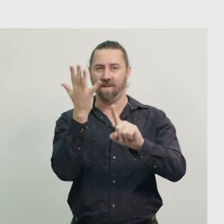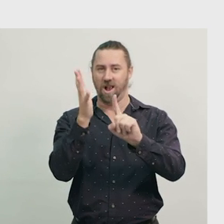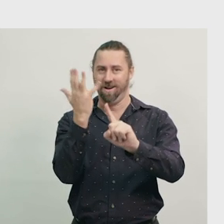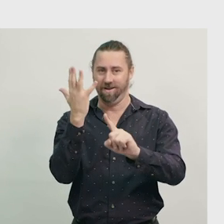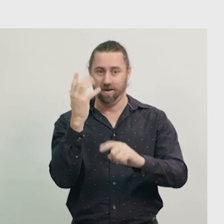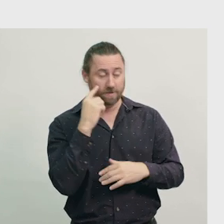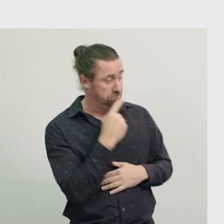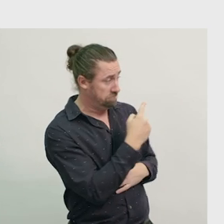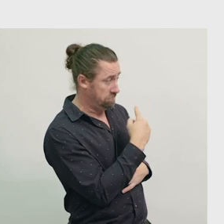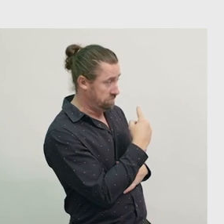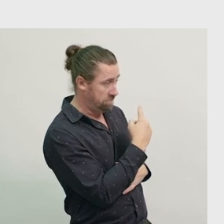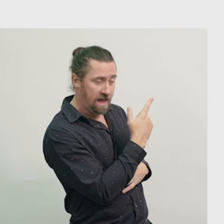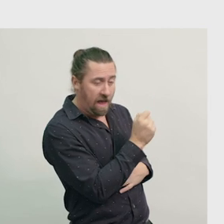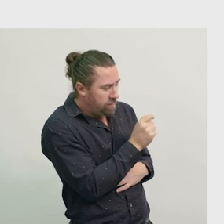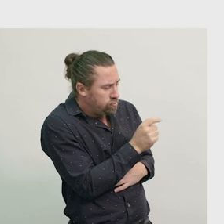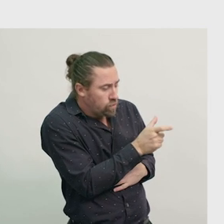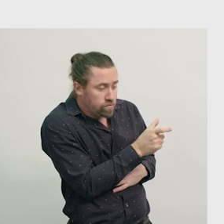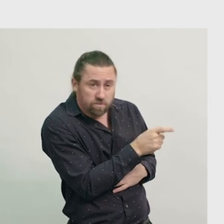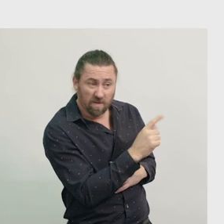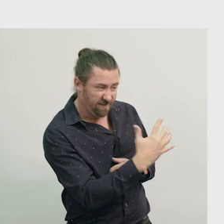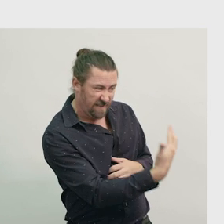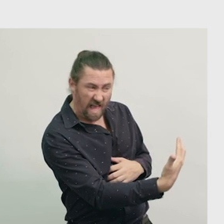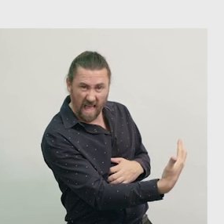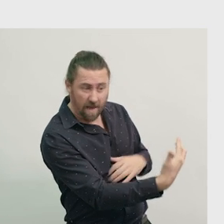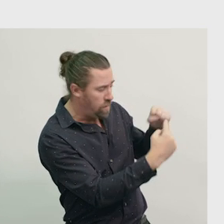On the analogue clock, you can see that the short hand is on the 5,